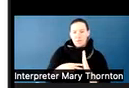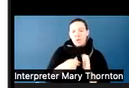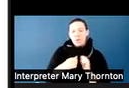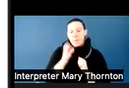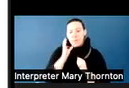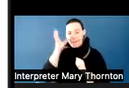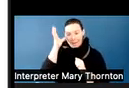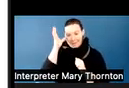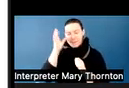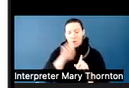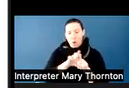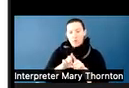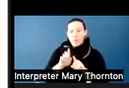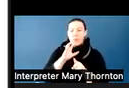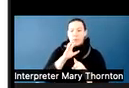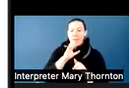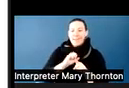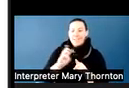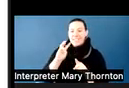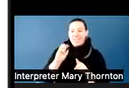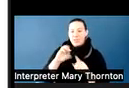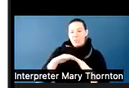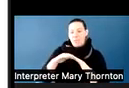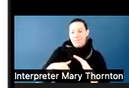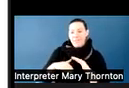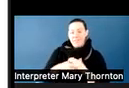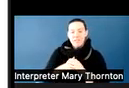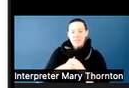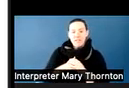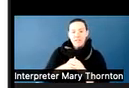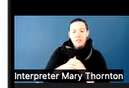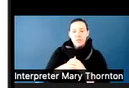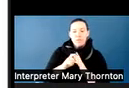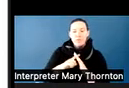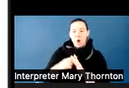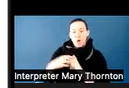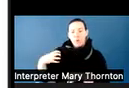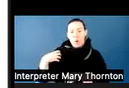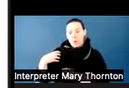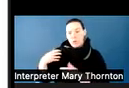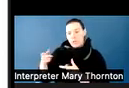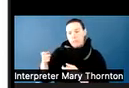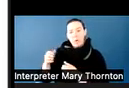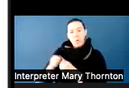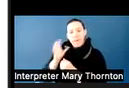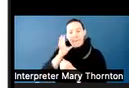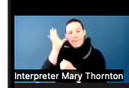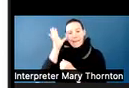trying to kind of start early with parents understanding neurodiversity and different aspects of how their child may communicate and learn.